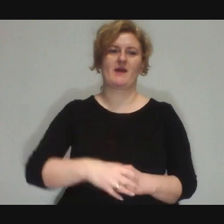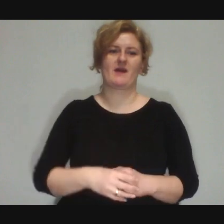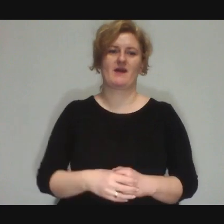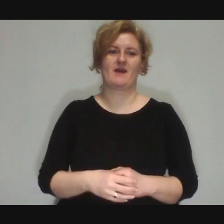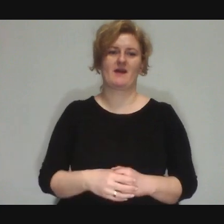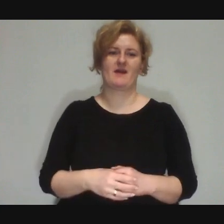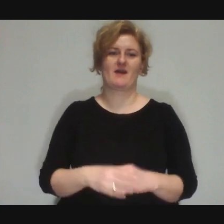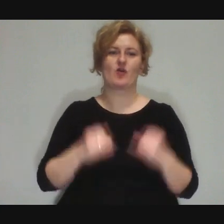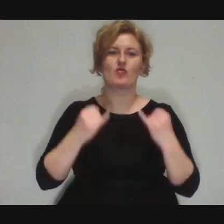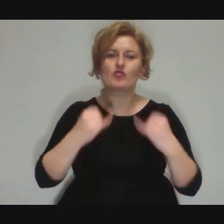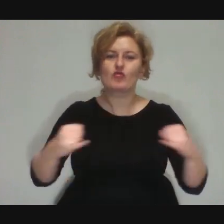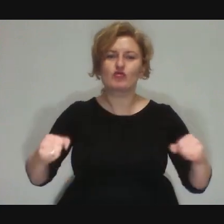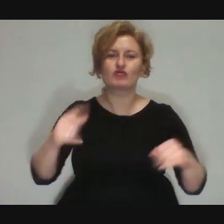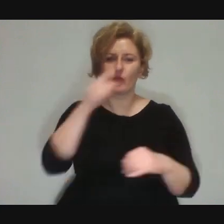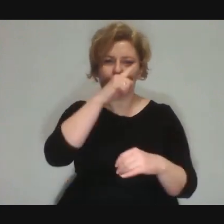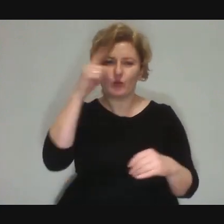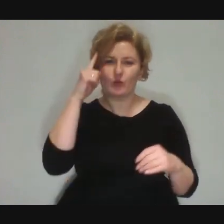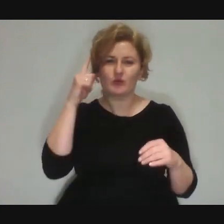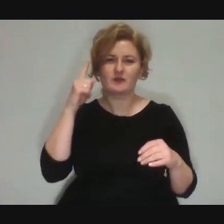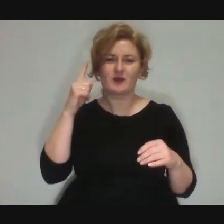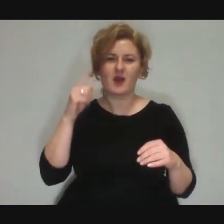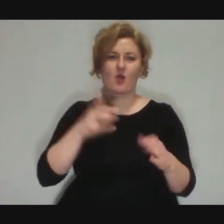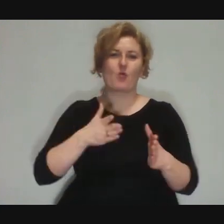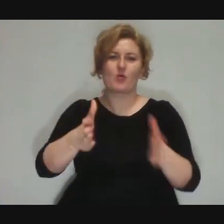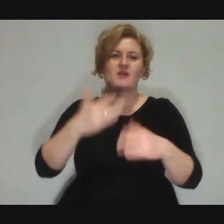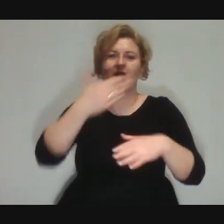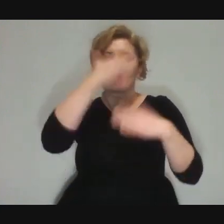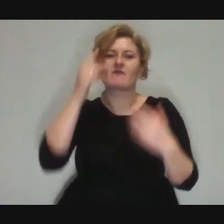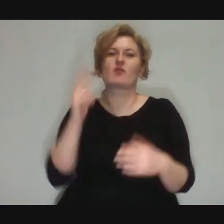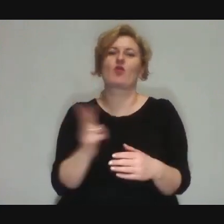because you don't know who you're going to meet on the street,